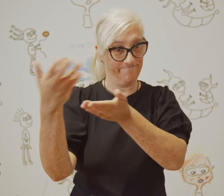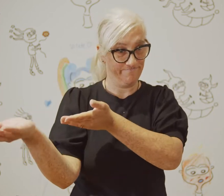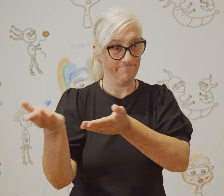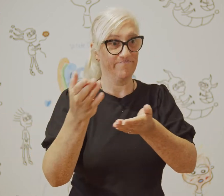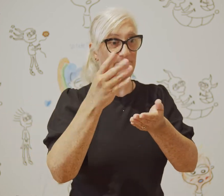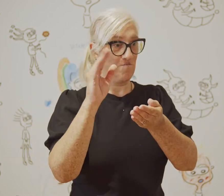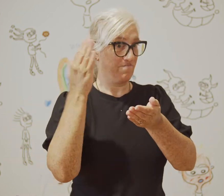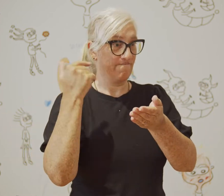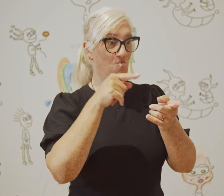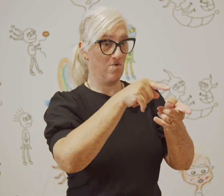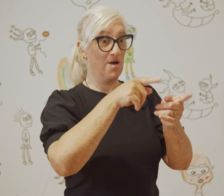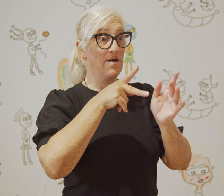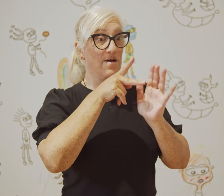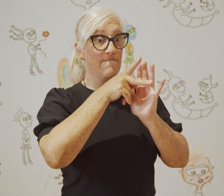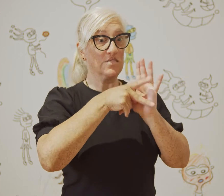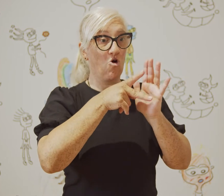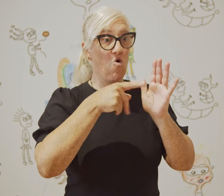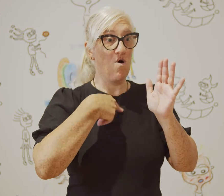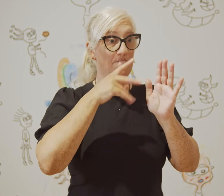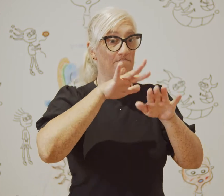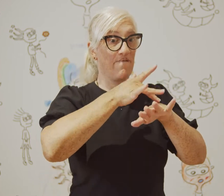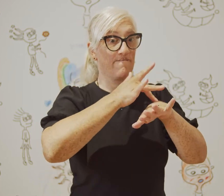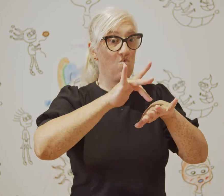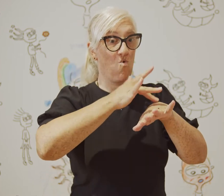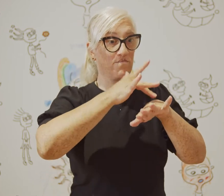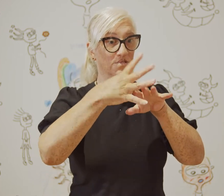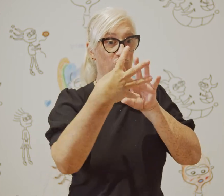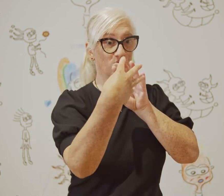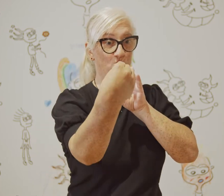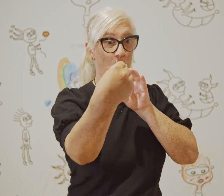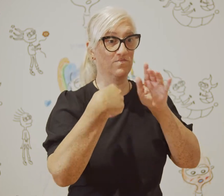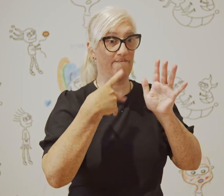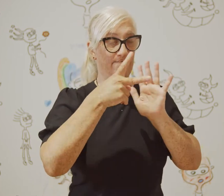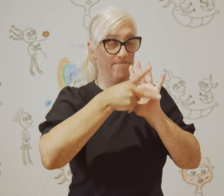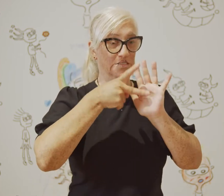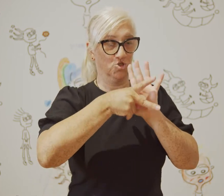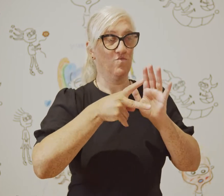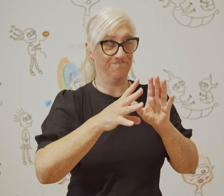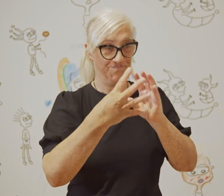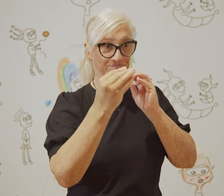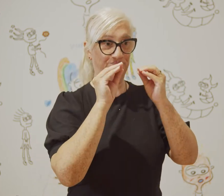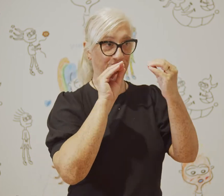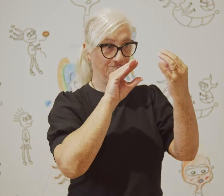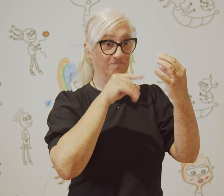A recent work of mine that involved multimedia started as a performance.